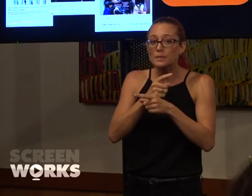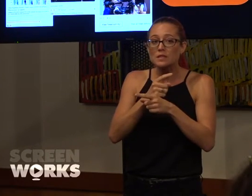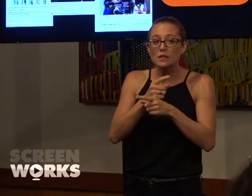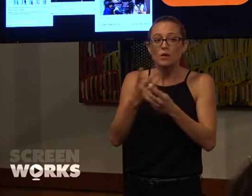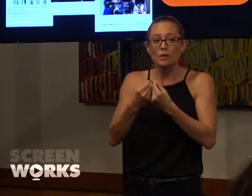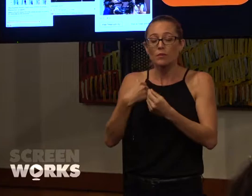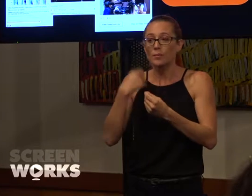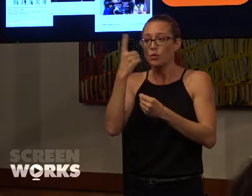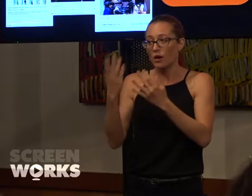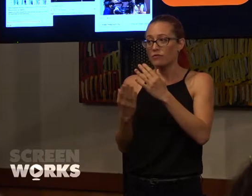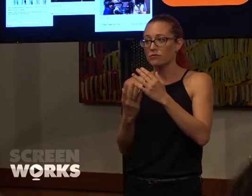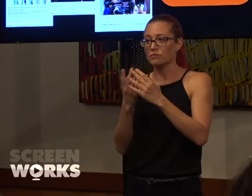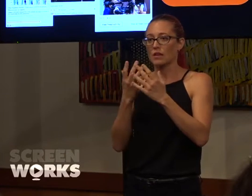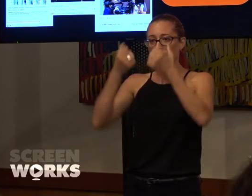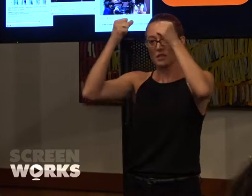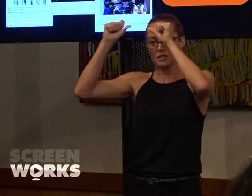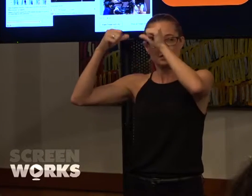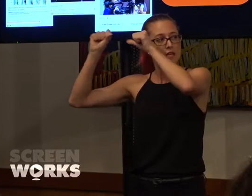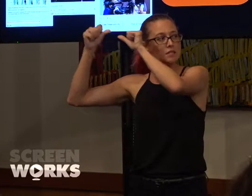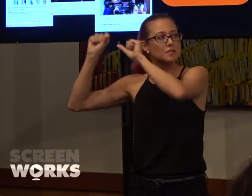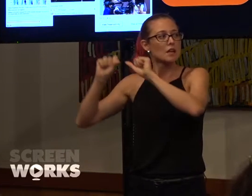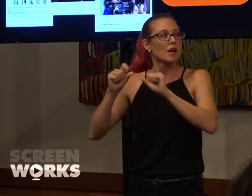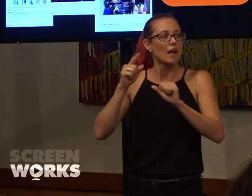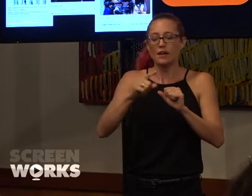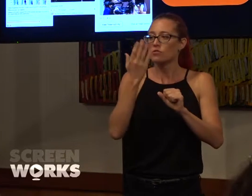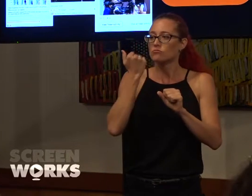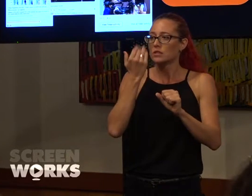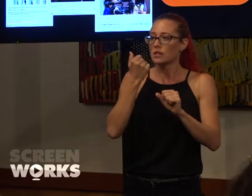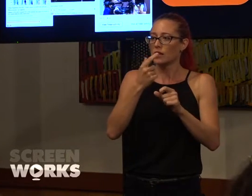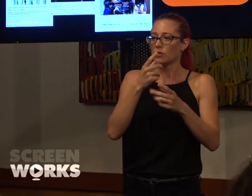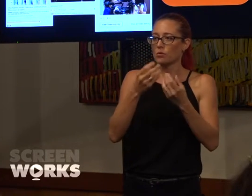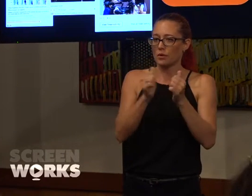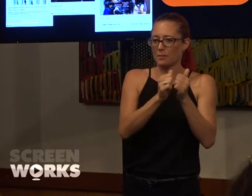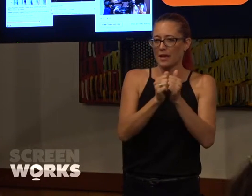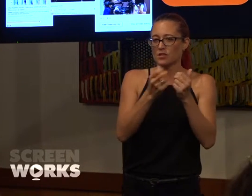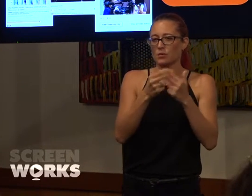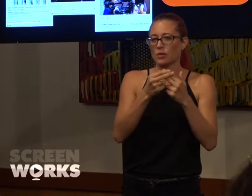recent 'In conversation with Bruna Panpandrea' that we're doing in partnership with Screen Australia sold